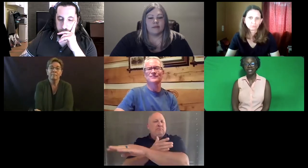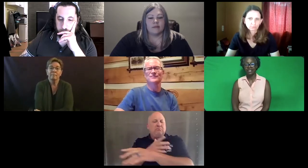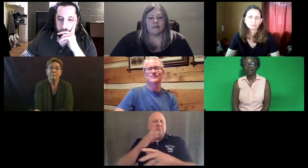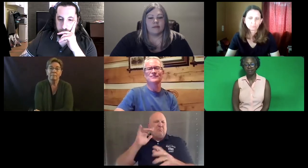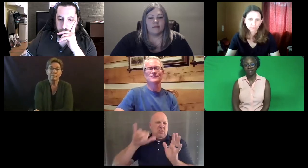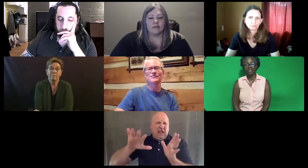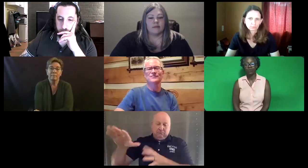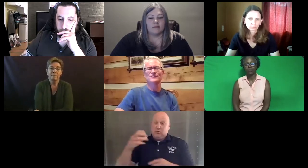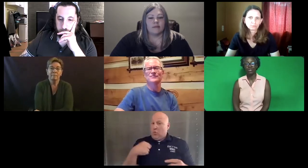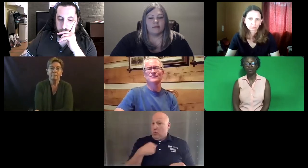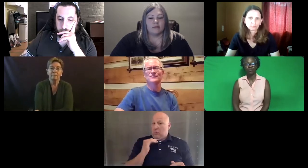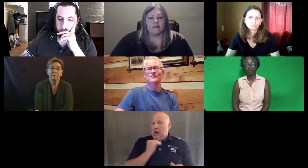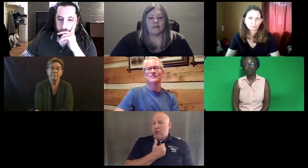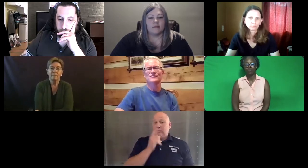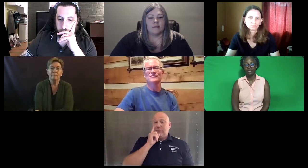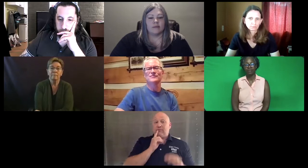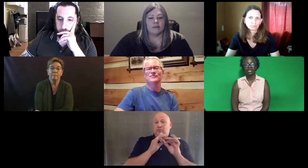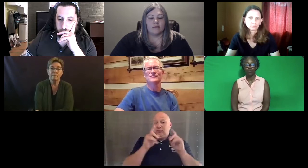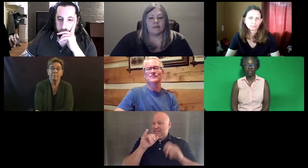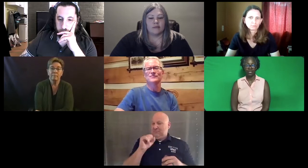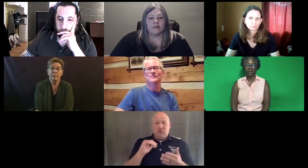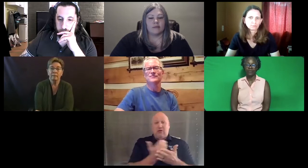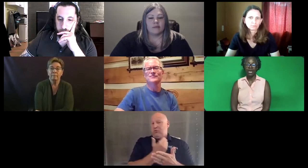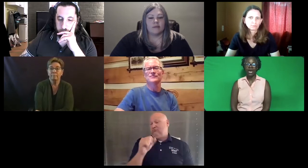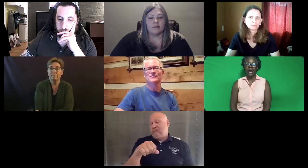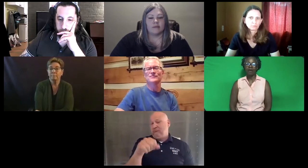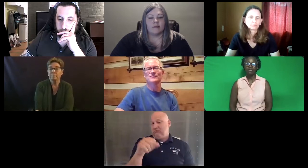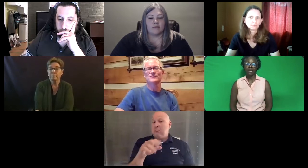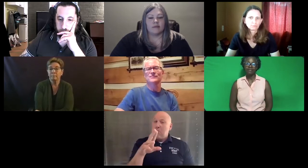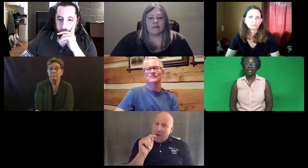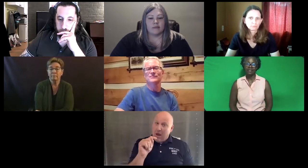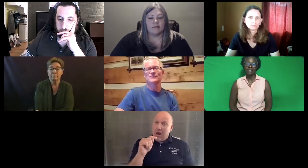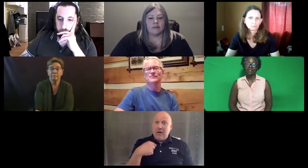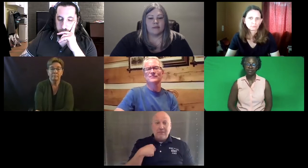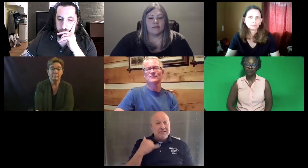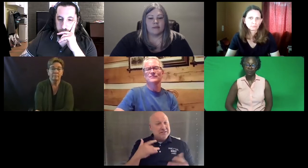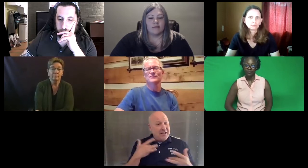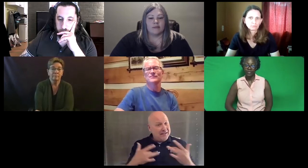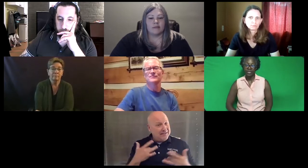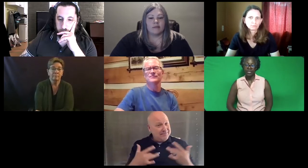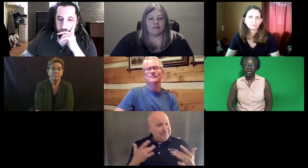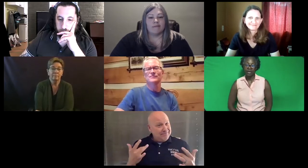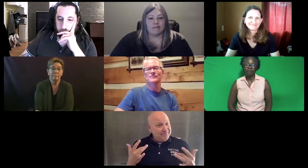test development in order to improve it. So that's one thing. Our deaf test is new.